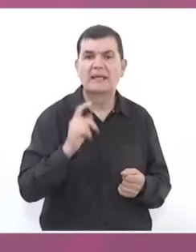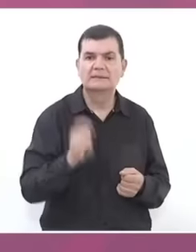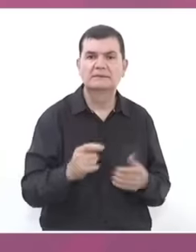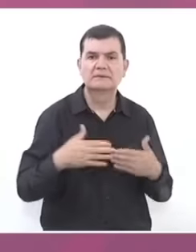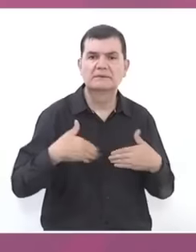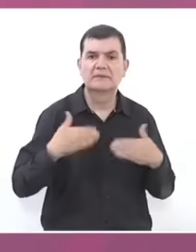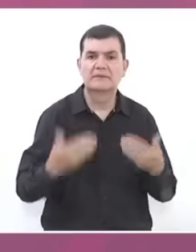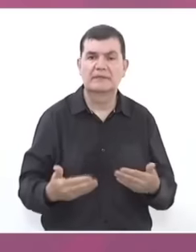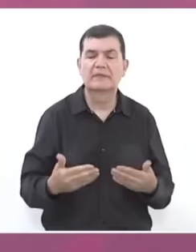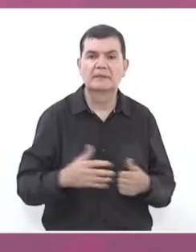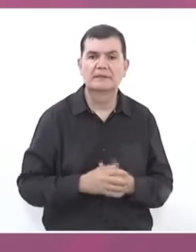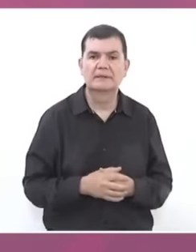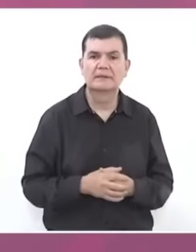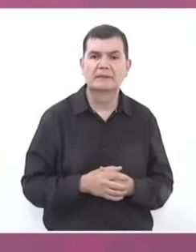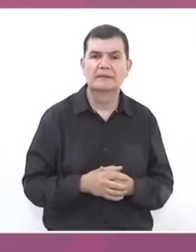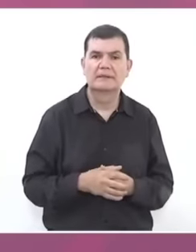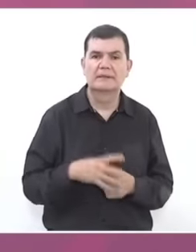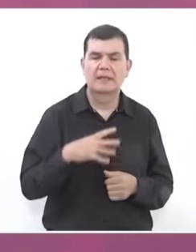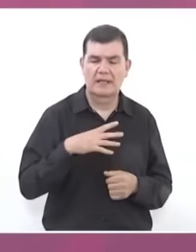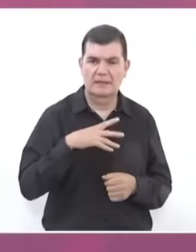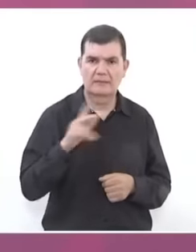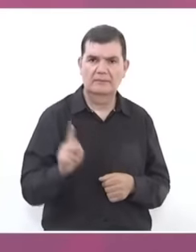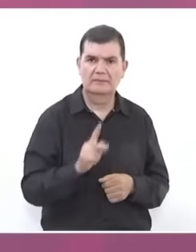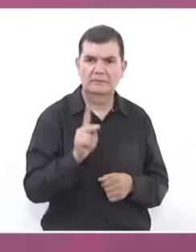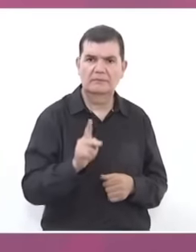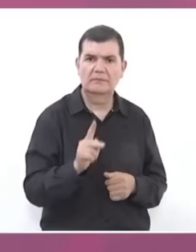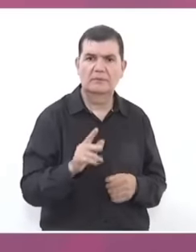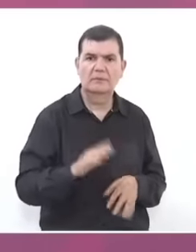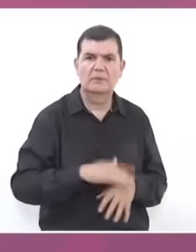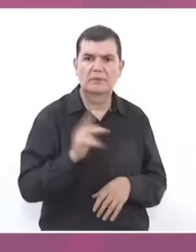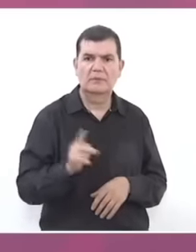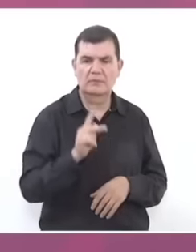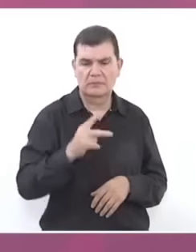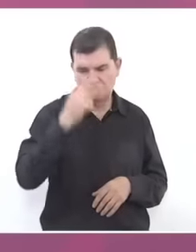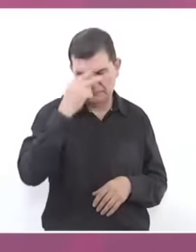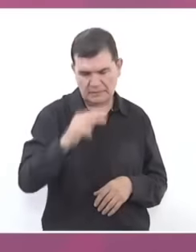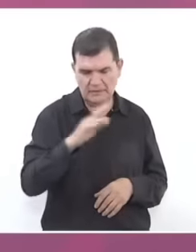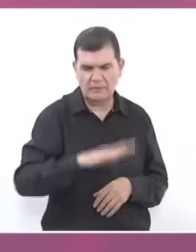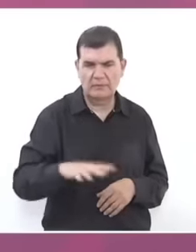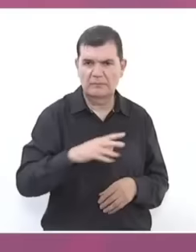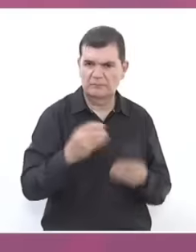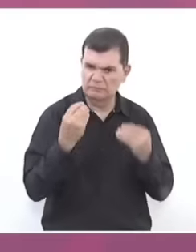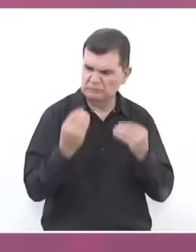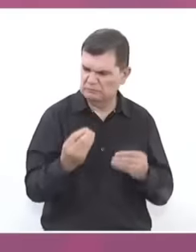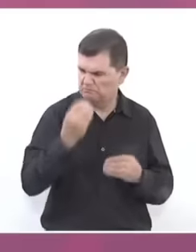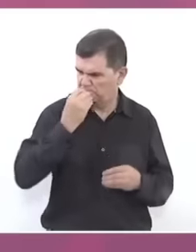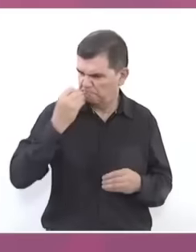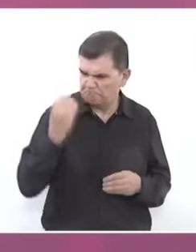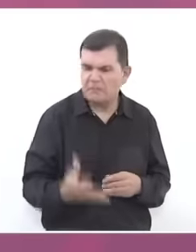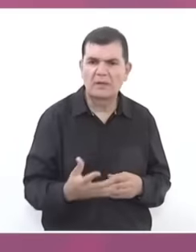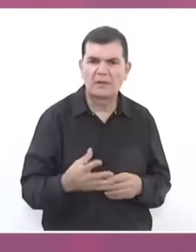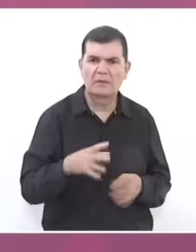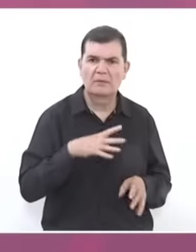they trust good in the people because the people of Mexico is a lot of work, one of the hardest